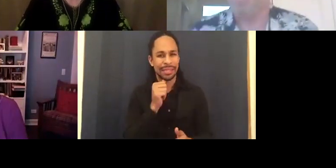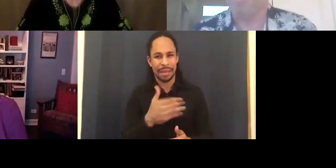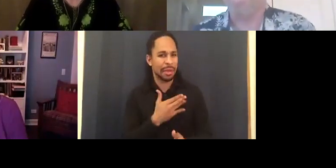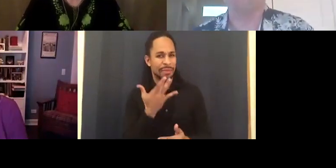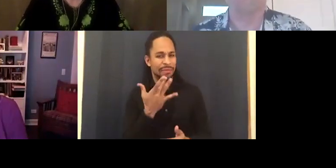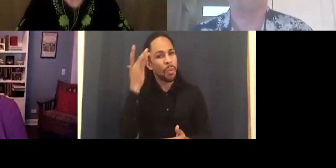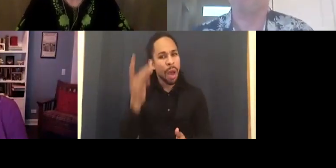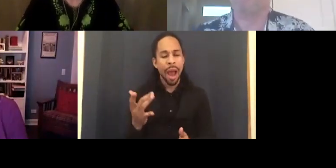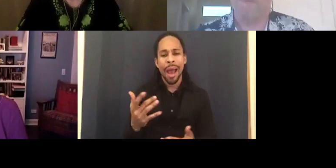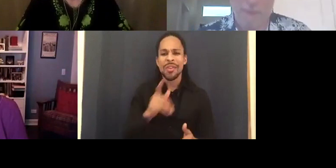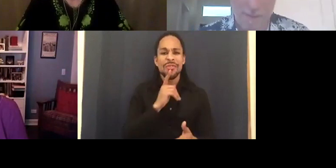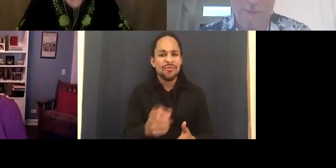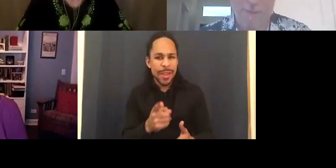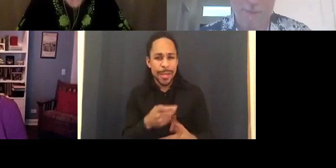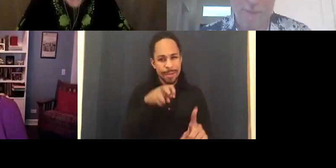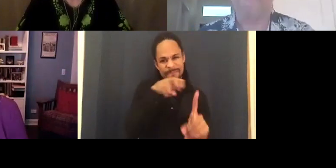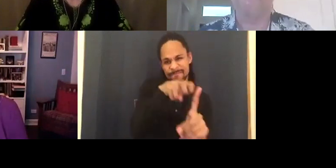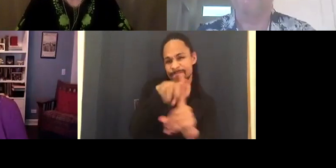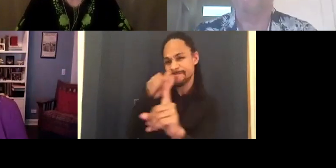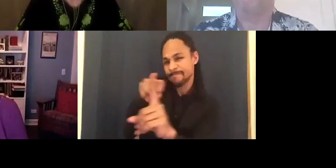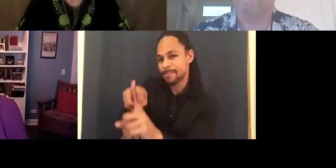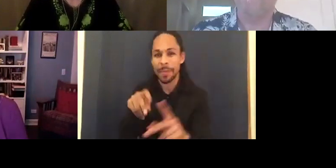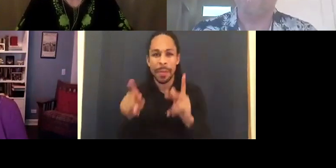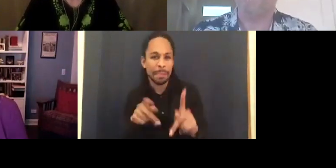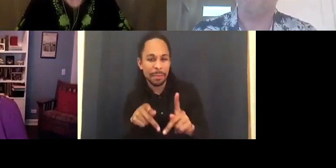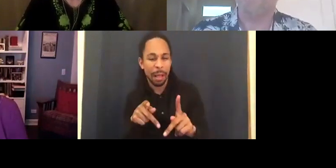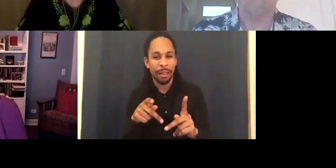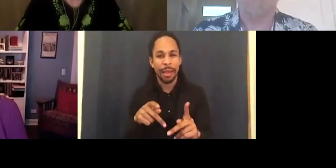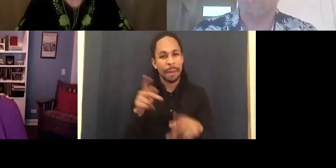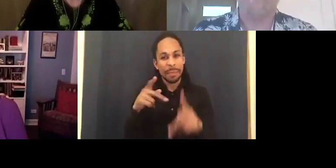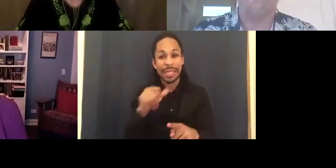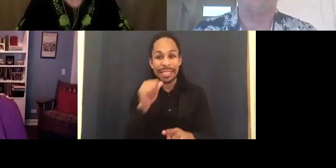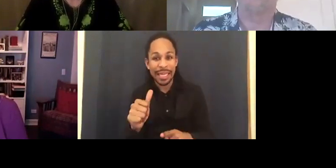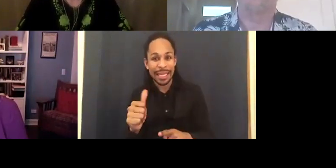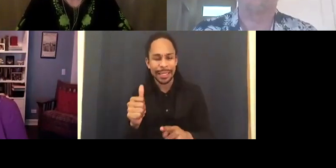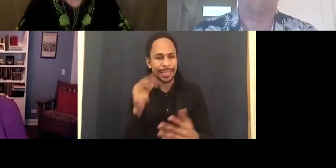People really didn't see through it for whatever reason.